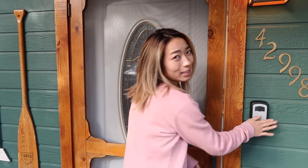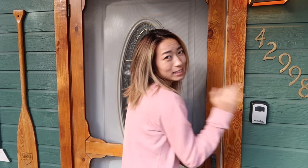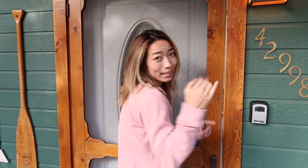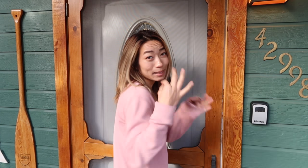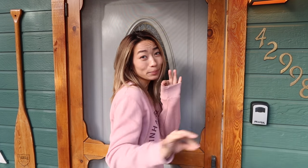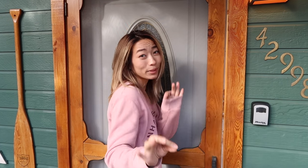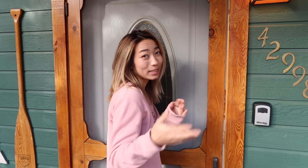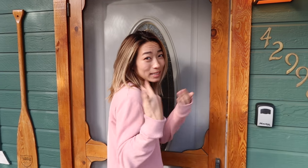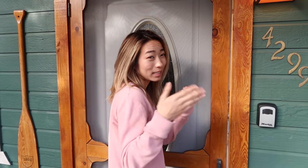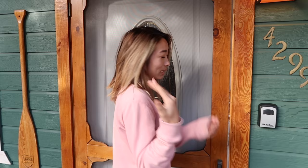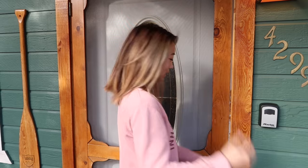and it's that simple. easy.